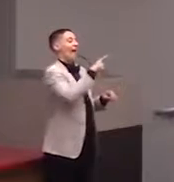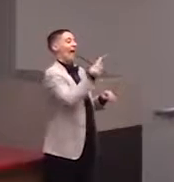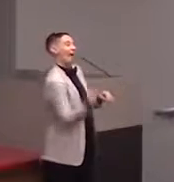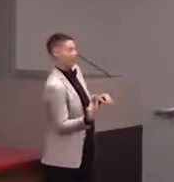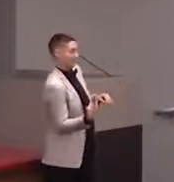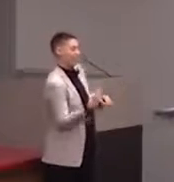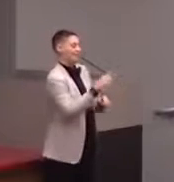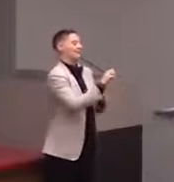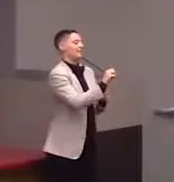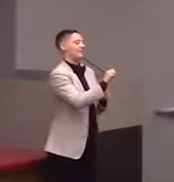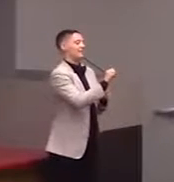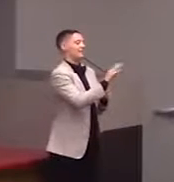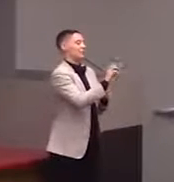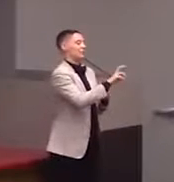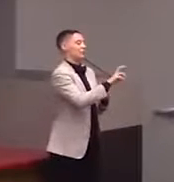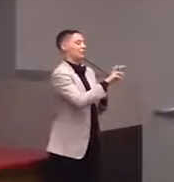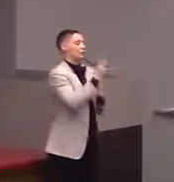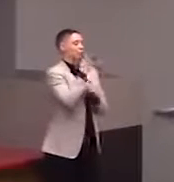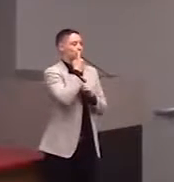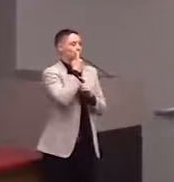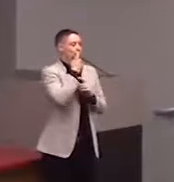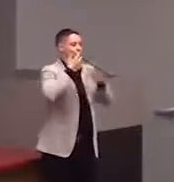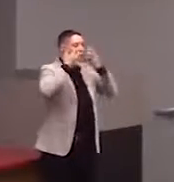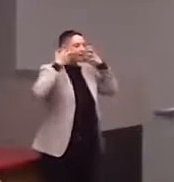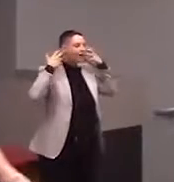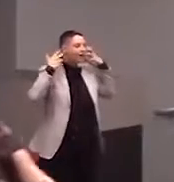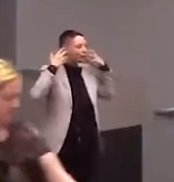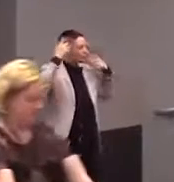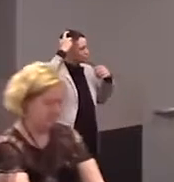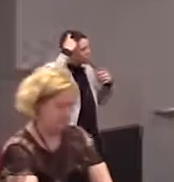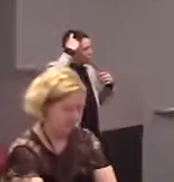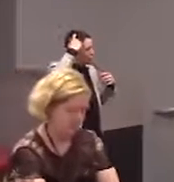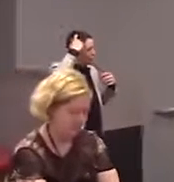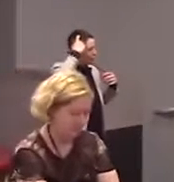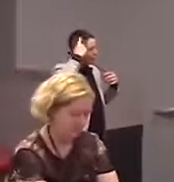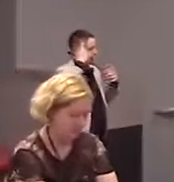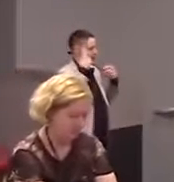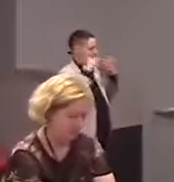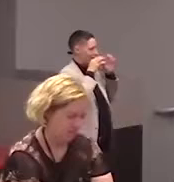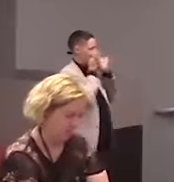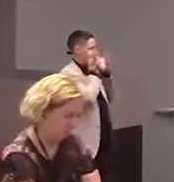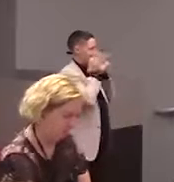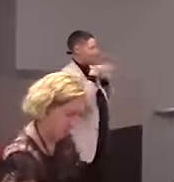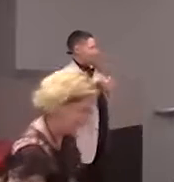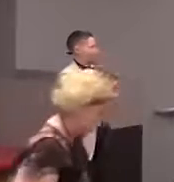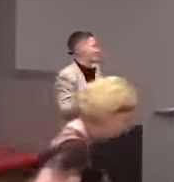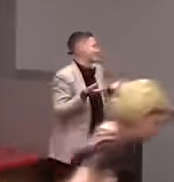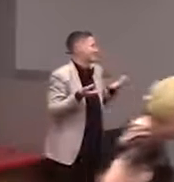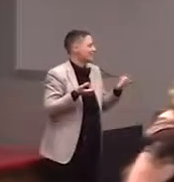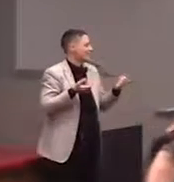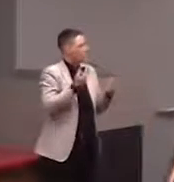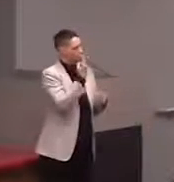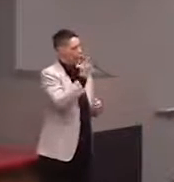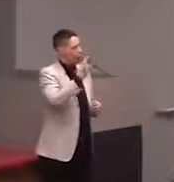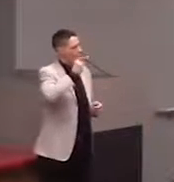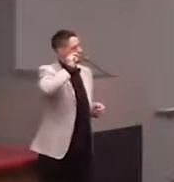Thank you. And we're designing it right now. So right now you're gonna see, it has a super long tooth, which is kind of its cool feature